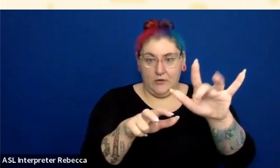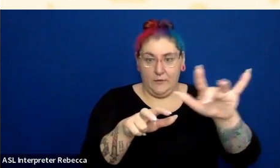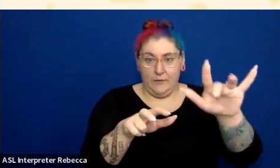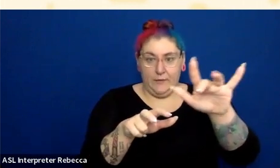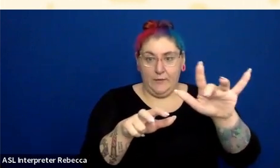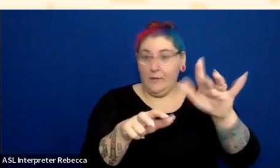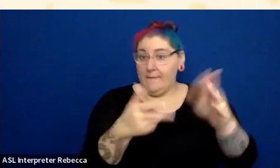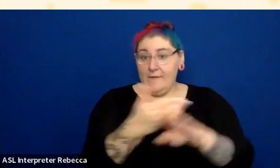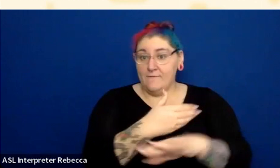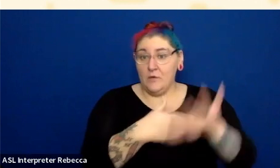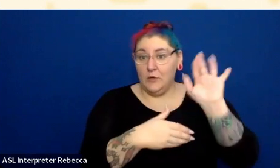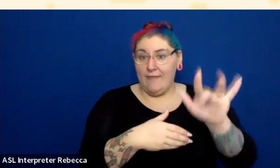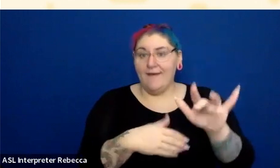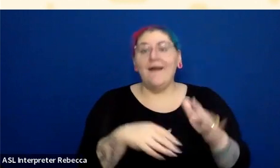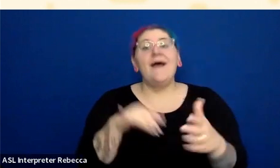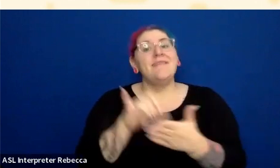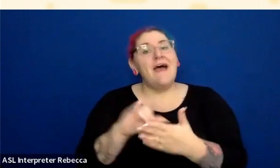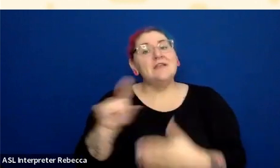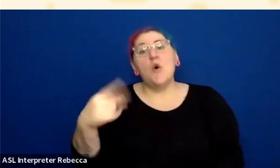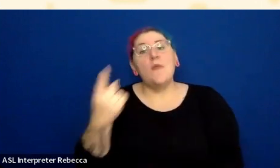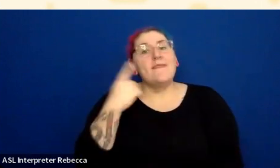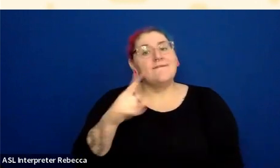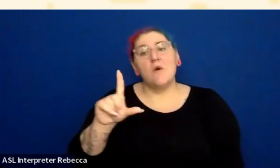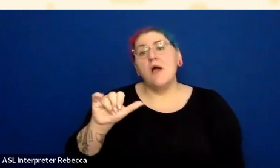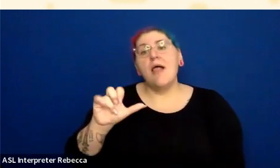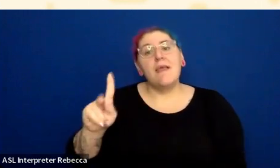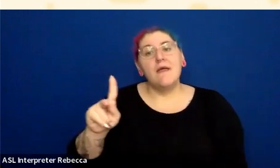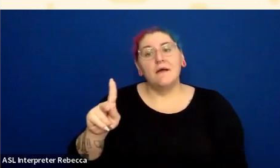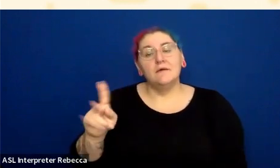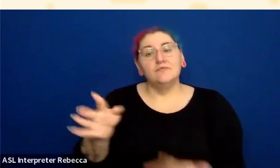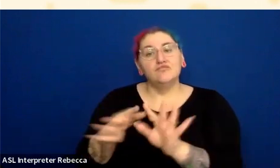It's not for buttons or other things. This requirement, it just specifically calls out links.